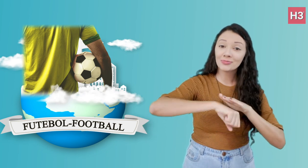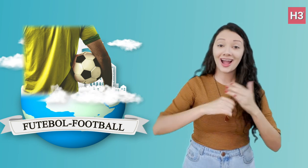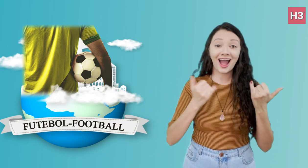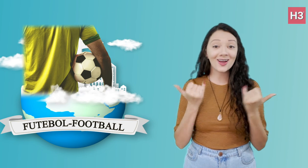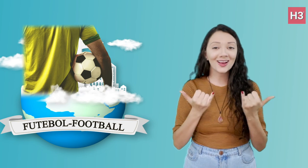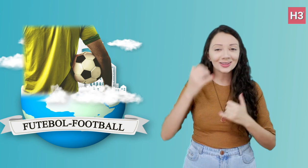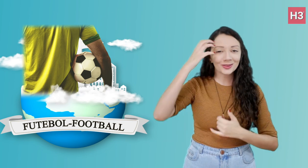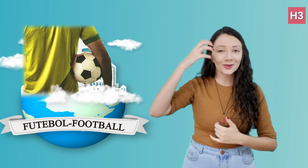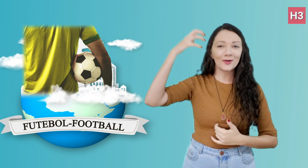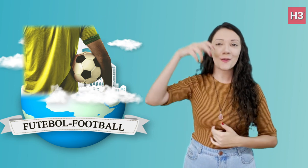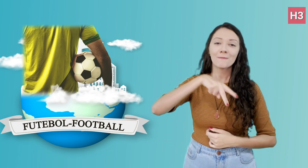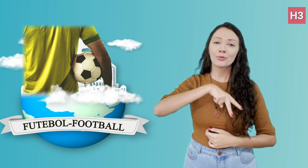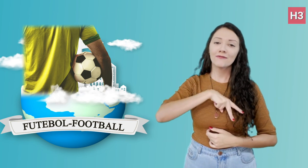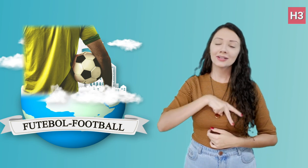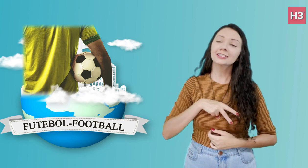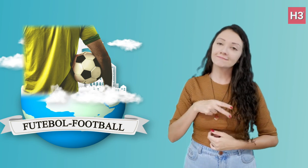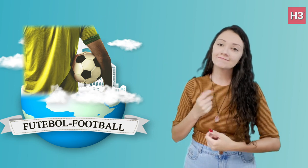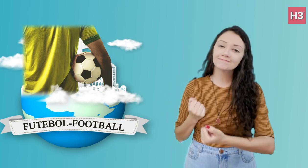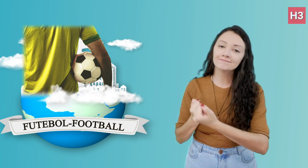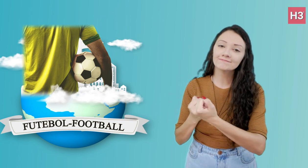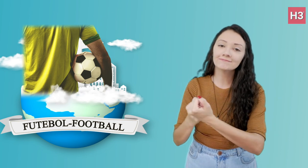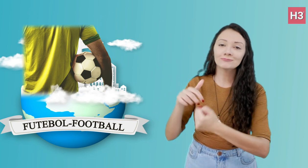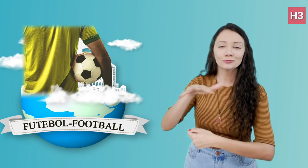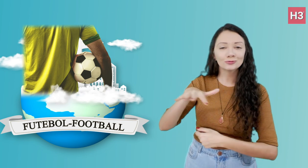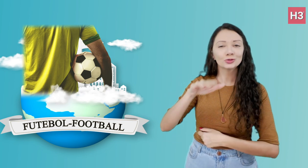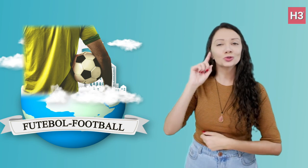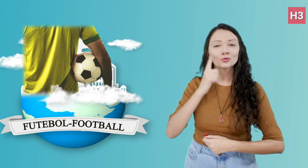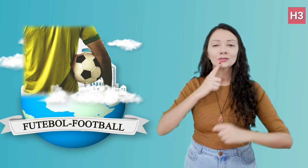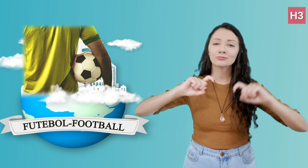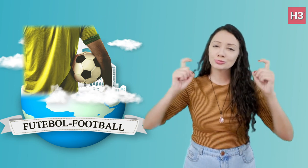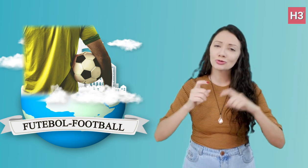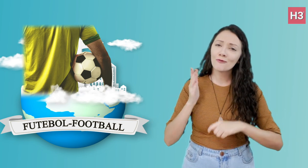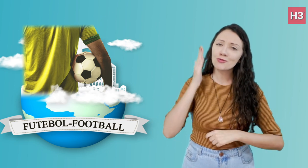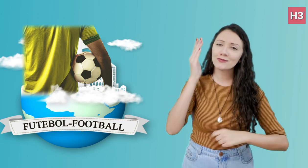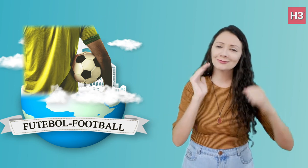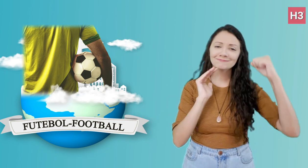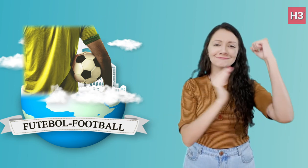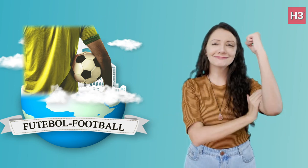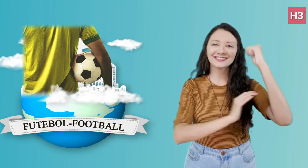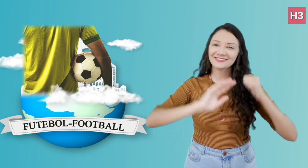and have to pay for their travel.